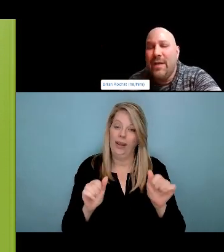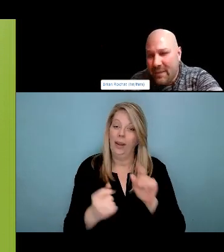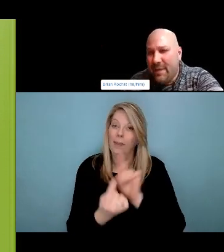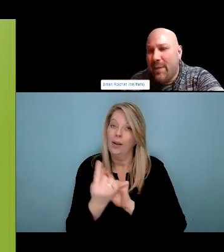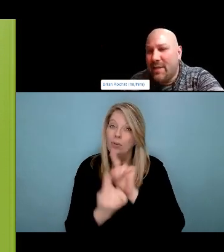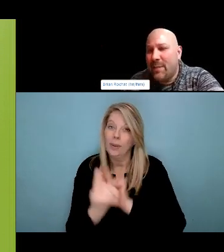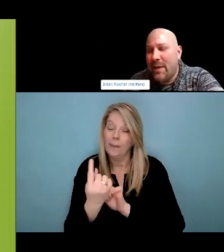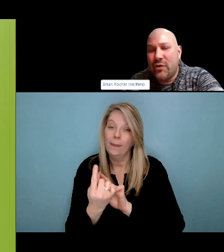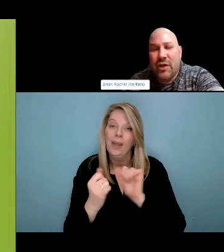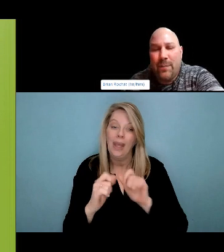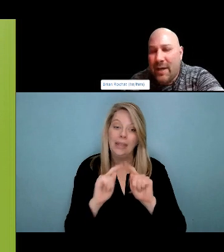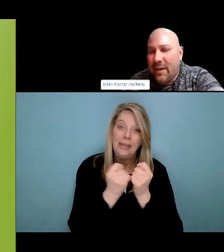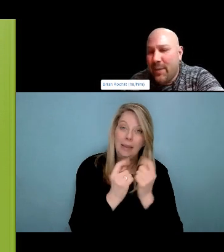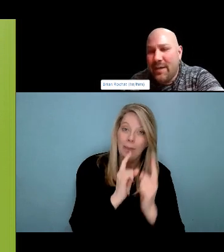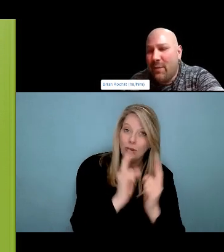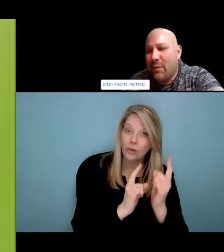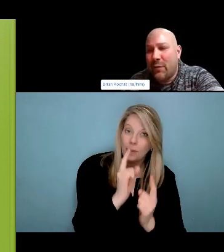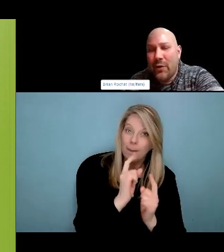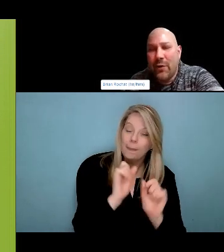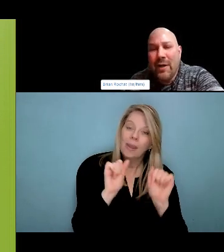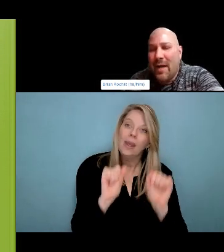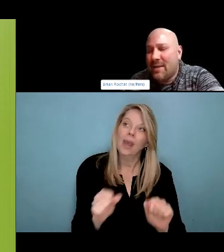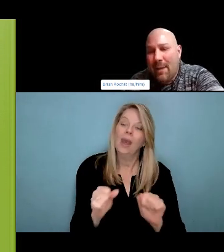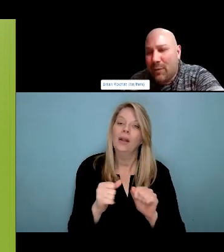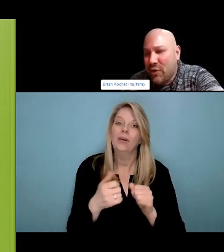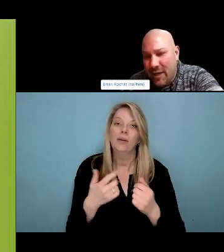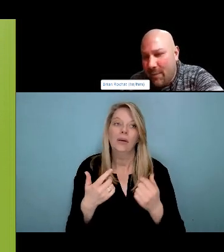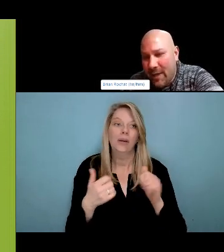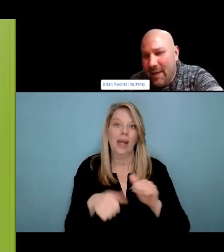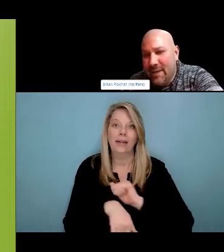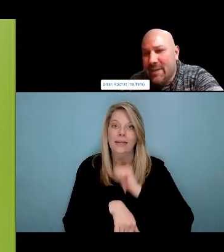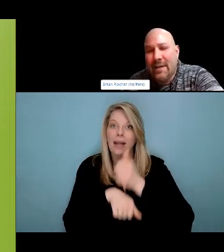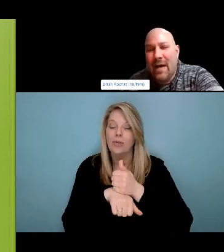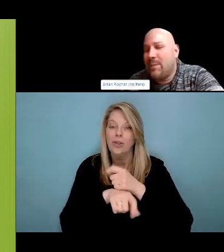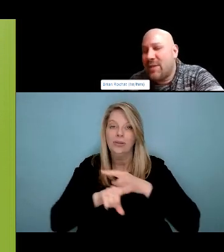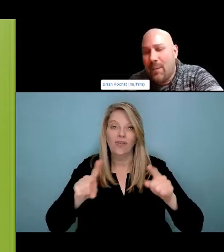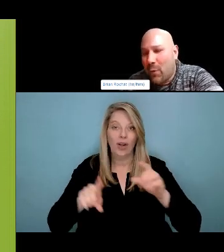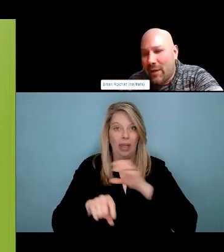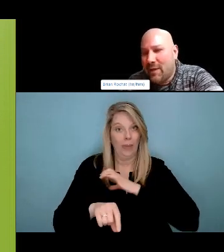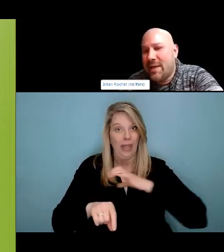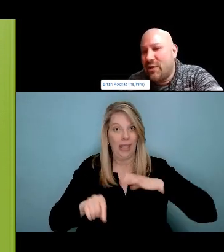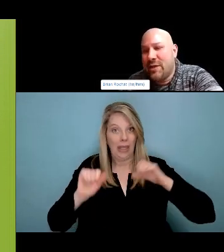that Shell and Selkirk carries naloxone. Do any gas stations or other? Similar locations